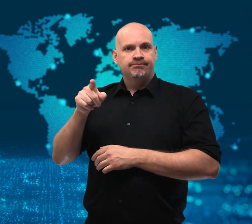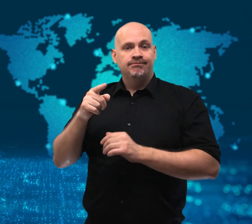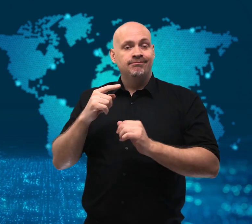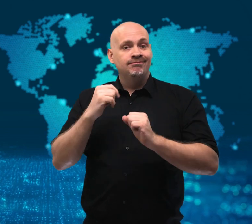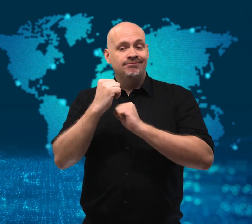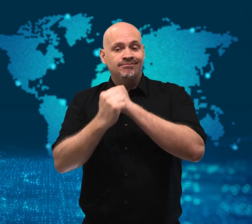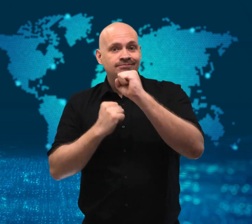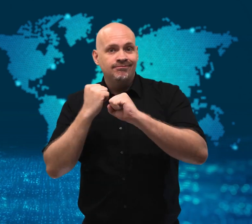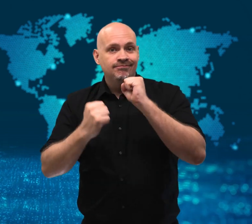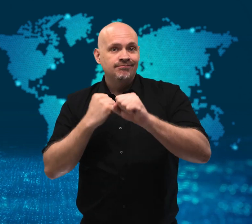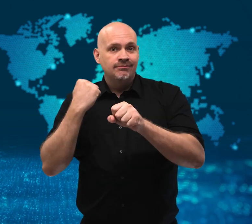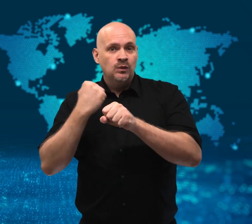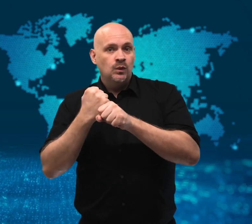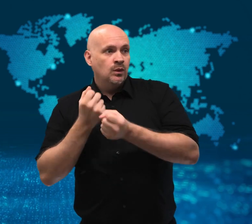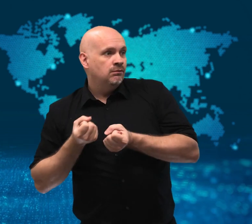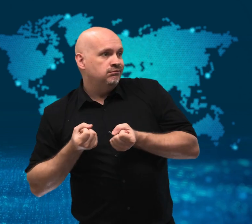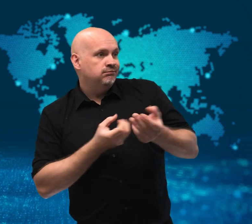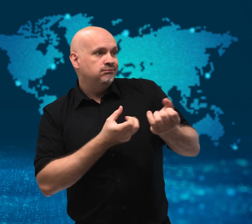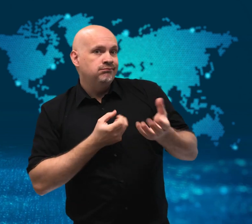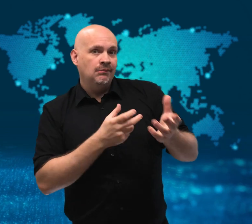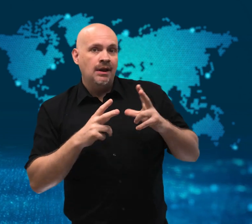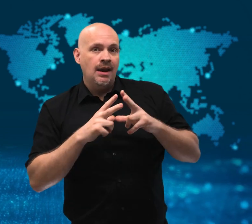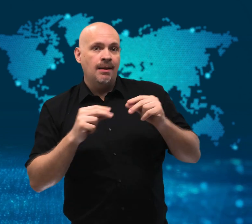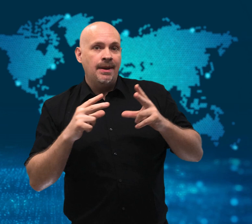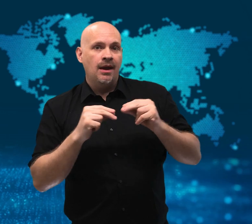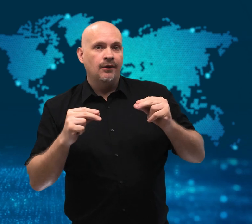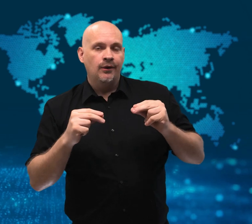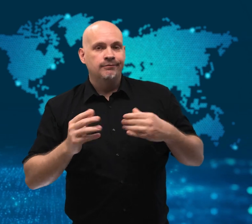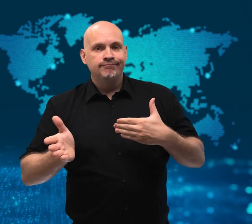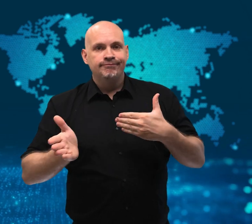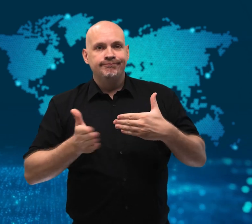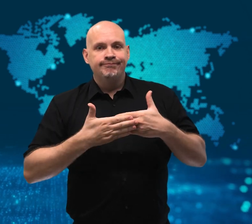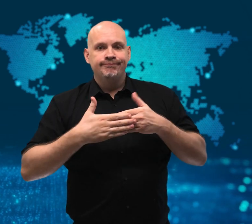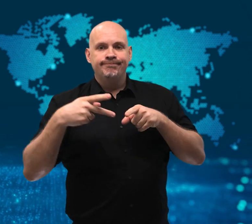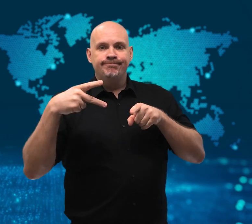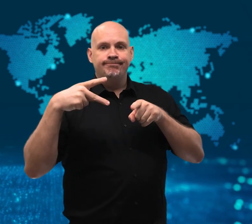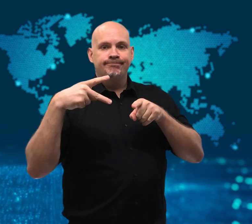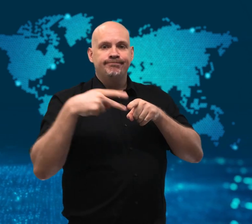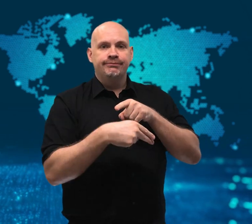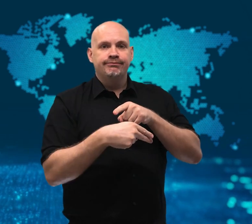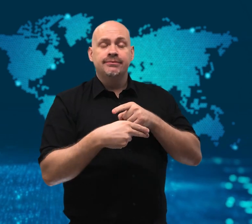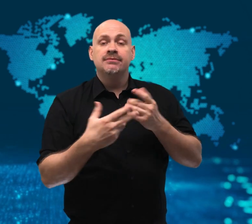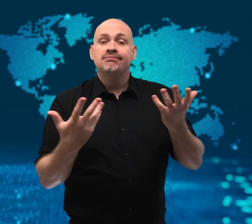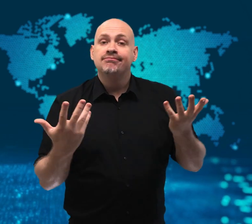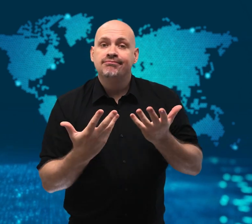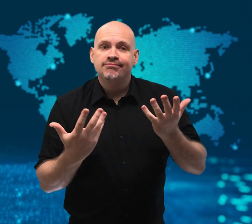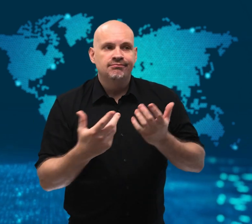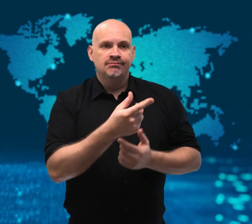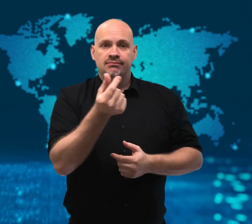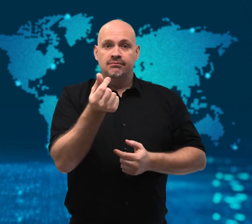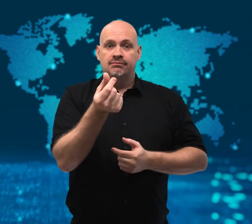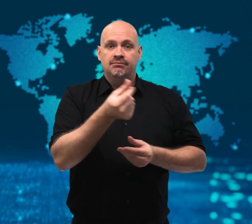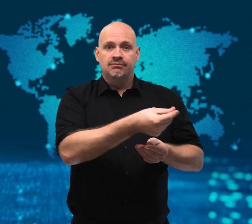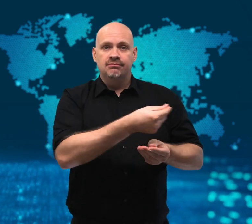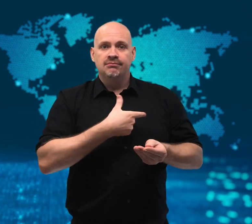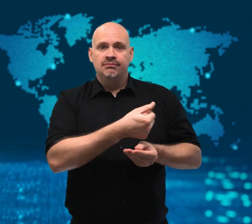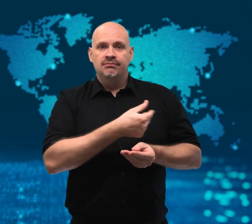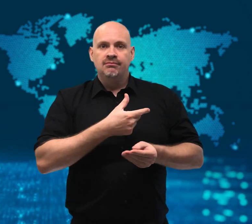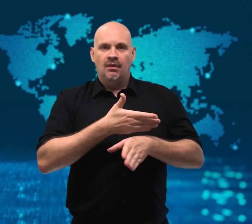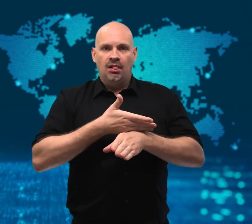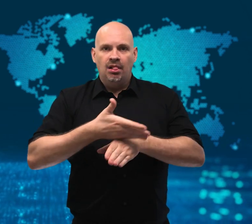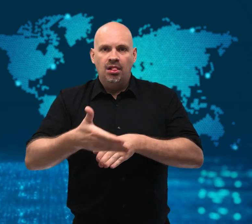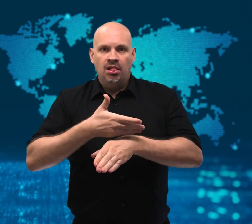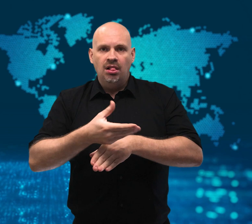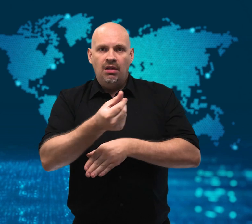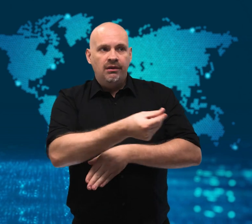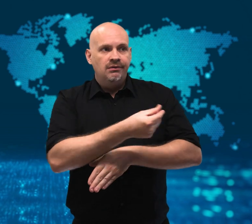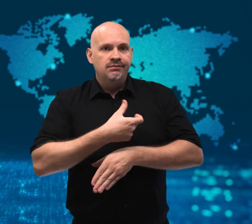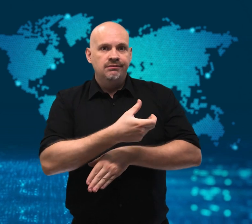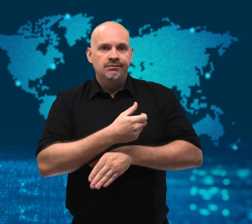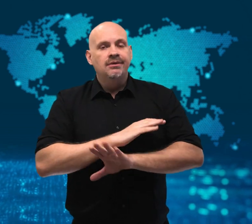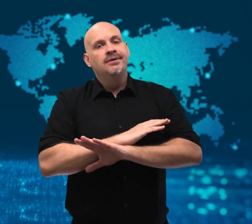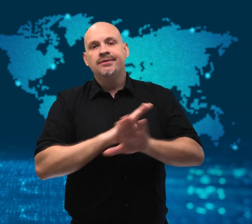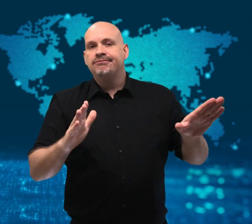shut down its operations in Lebanon, citing delayed payments.